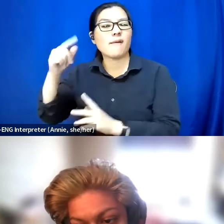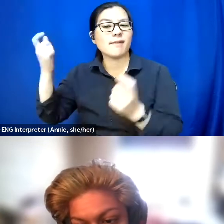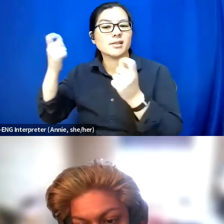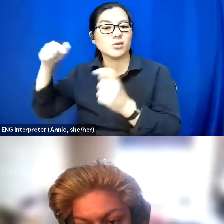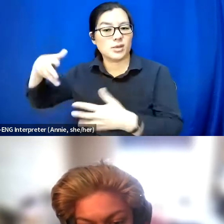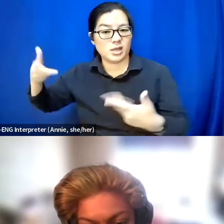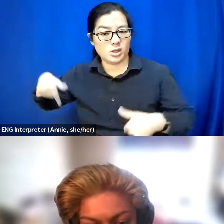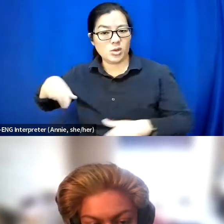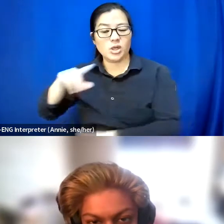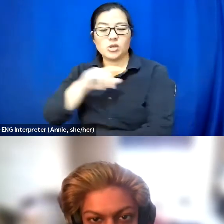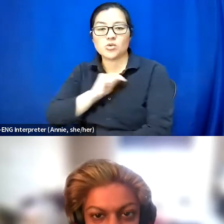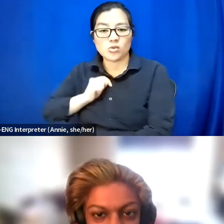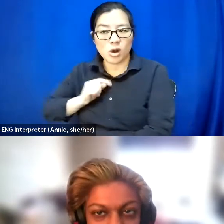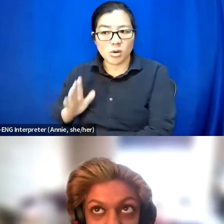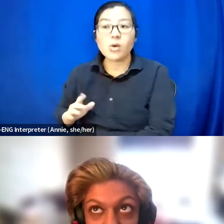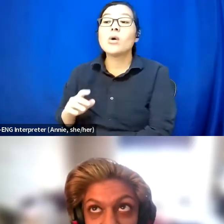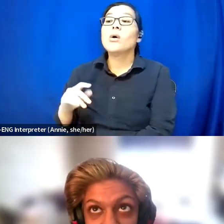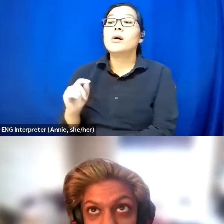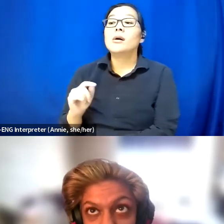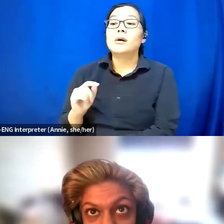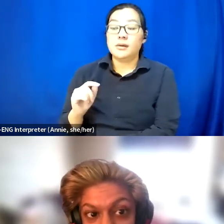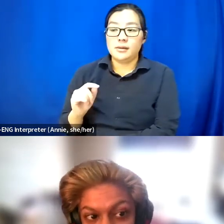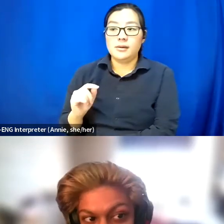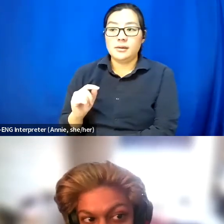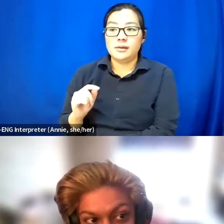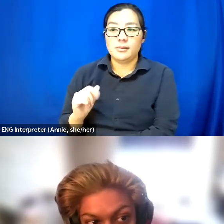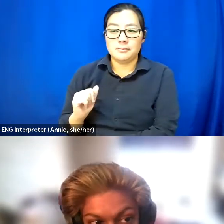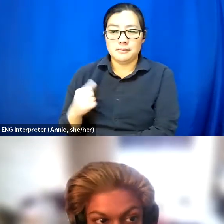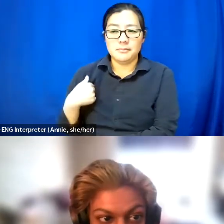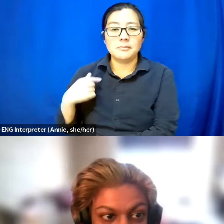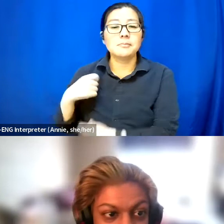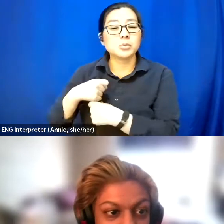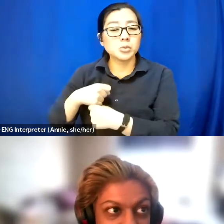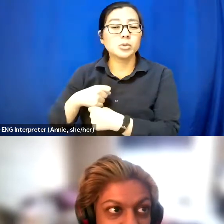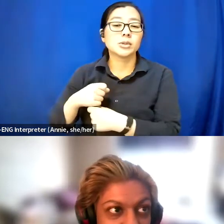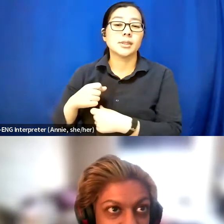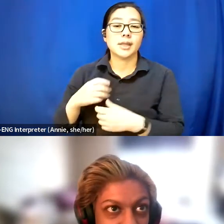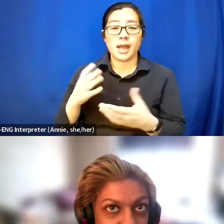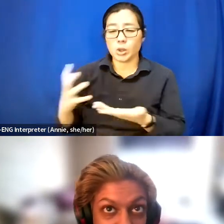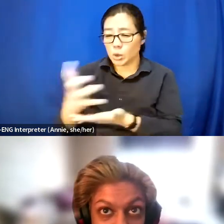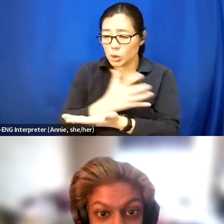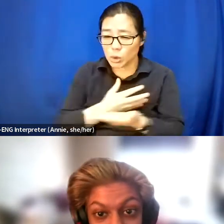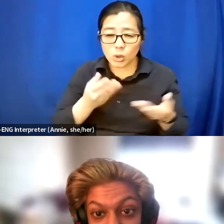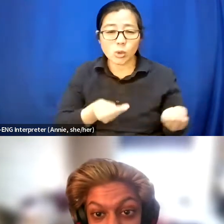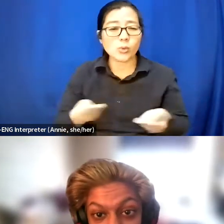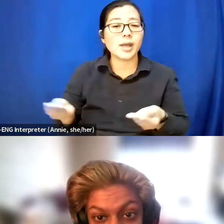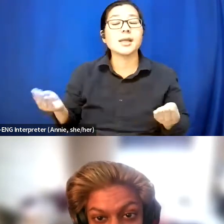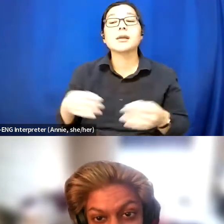And I am producing and curating a program called Radio LUMI.